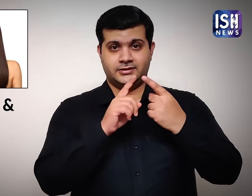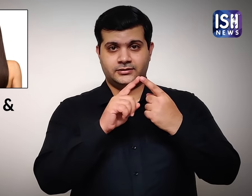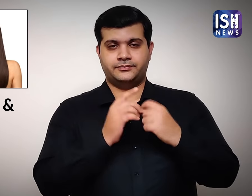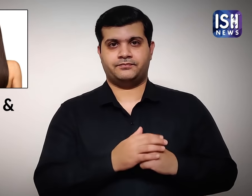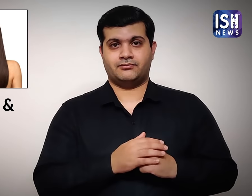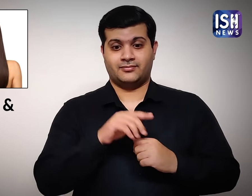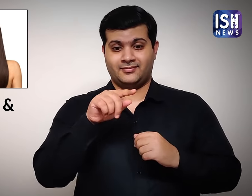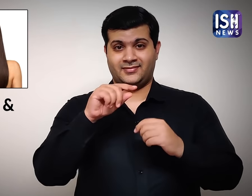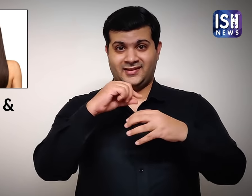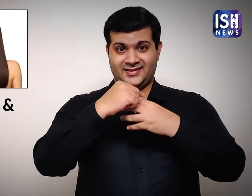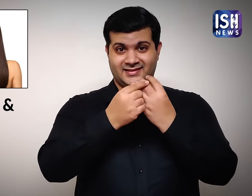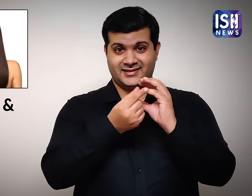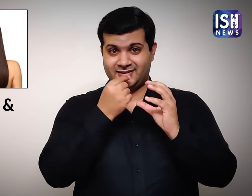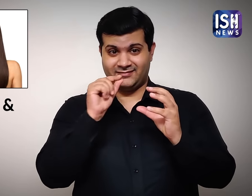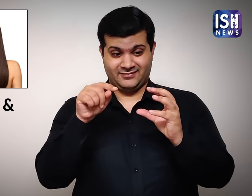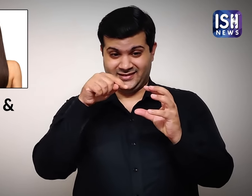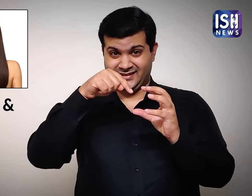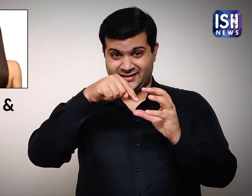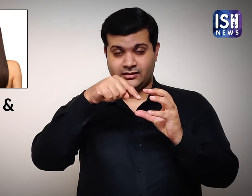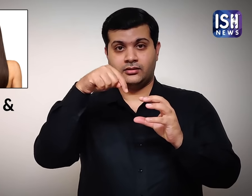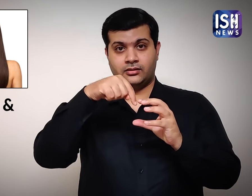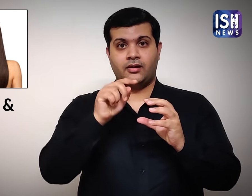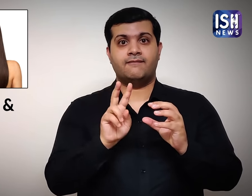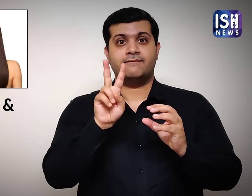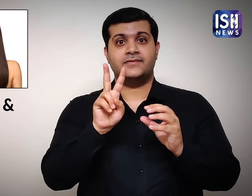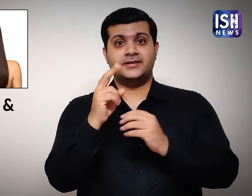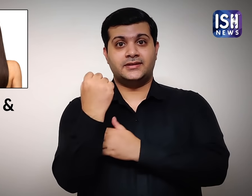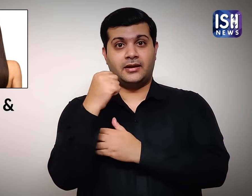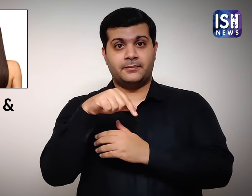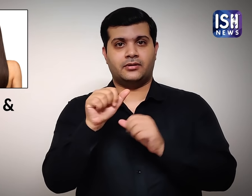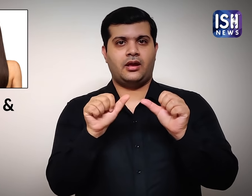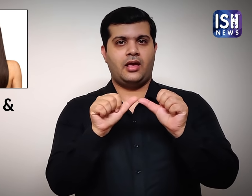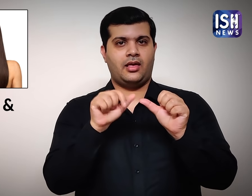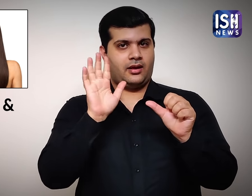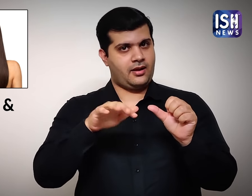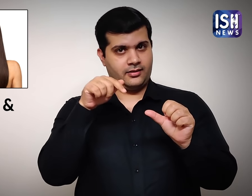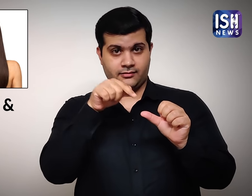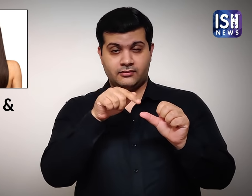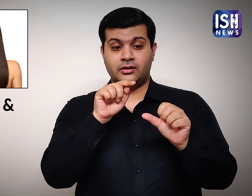Custard apples are rich in Vitamin A,